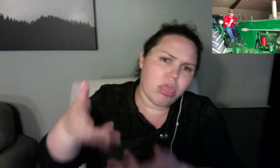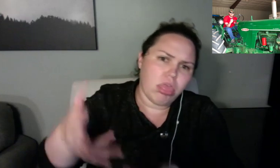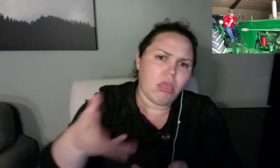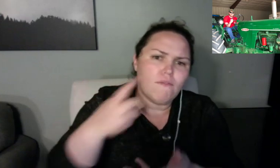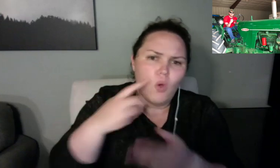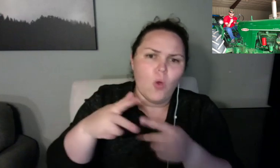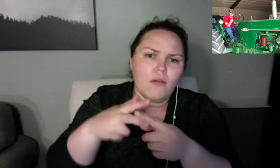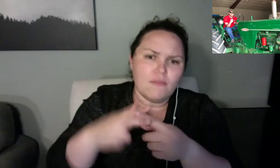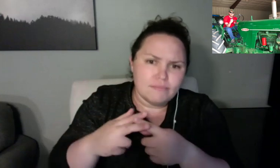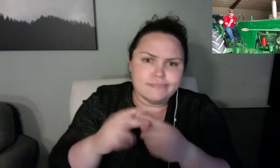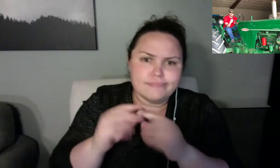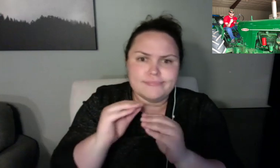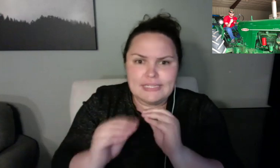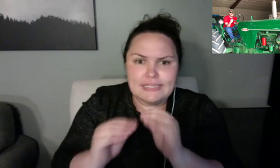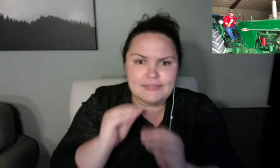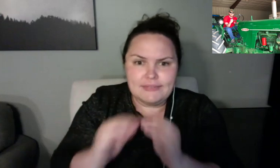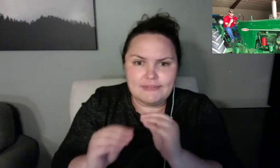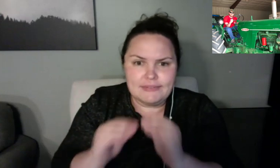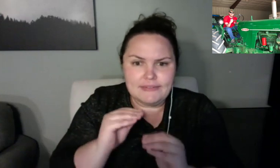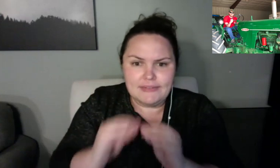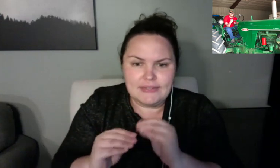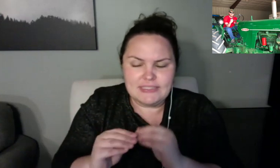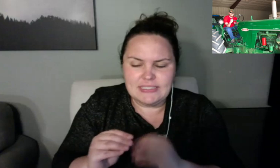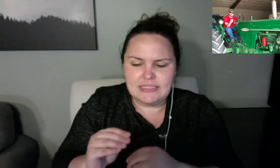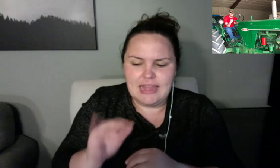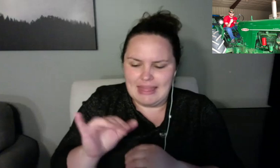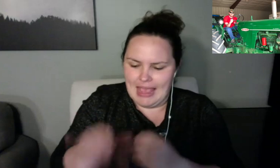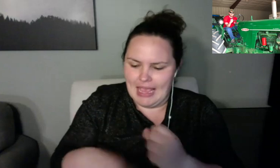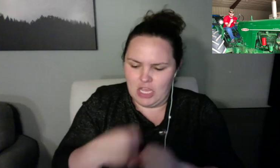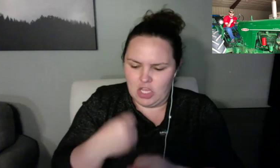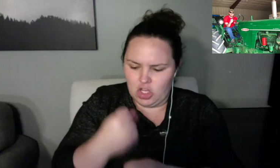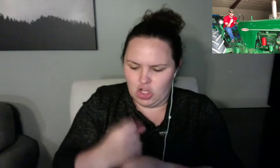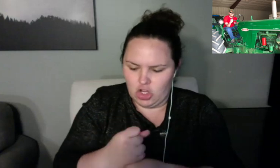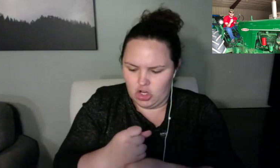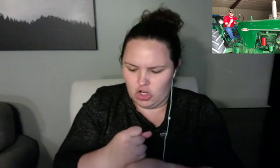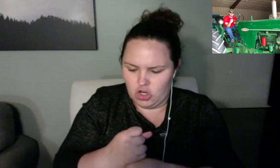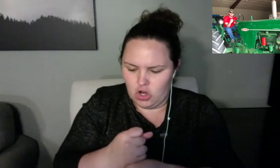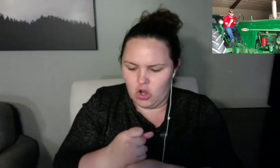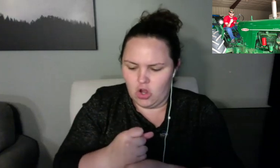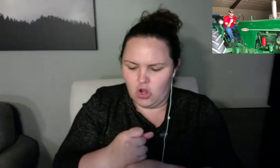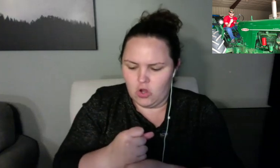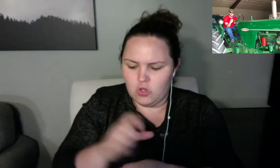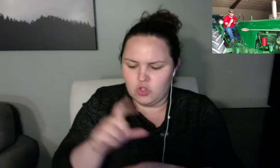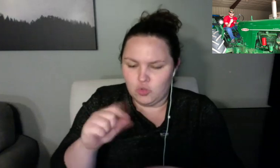Well, let me tell you this, Zack, because I'm sure you know how mean and nasty those